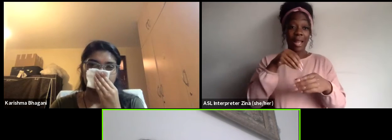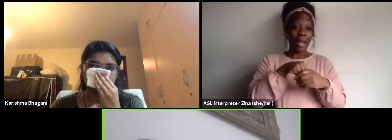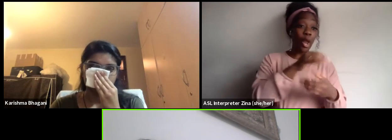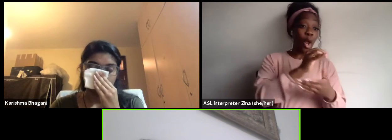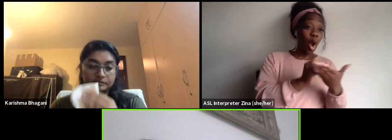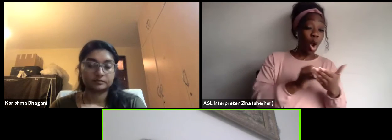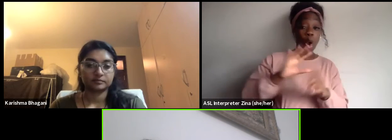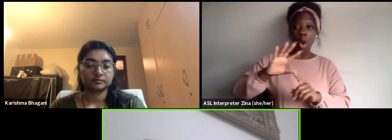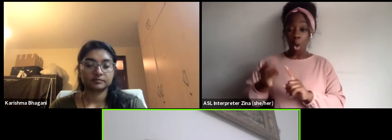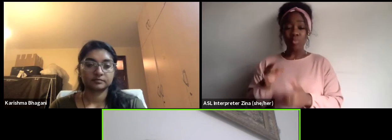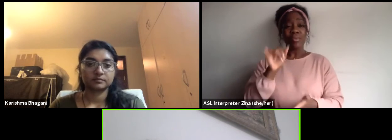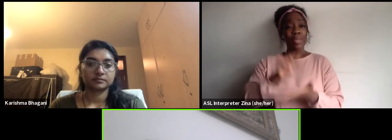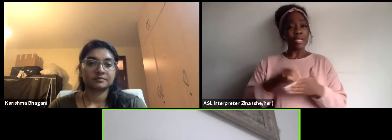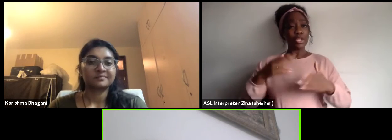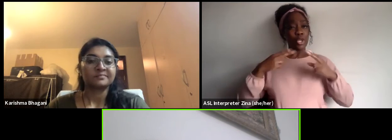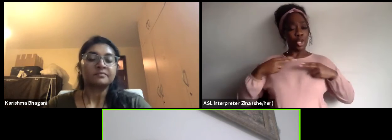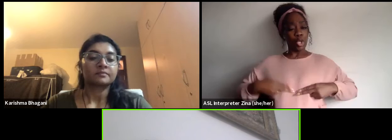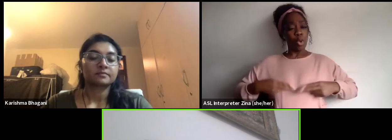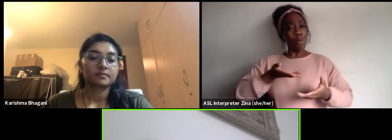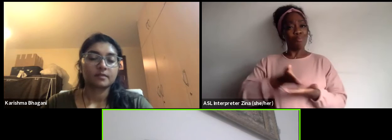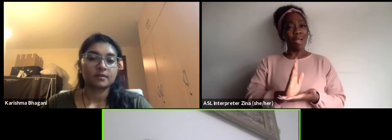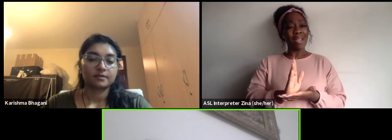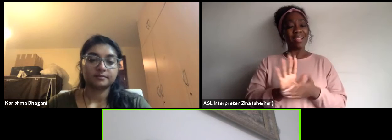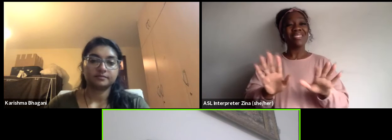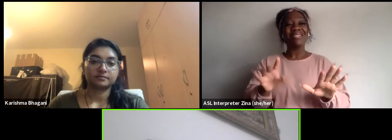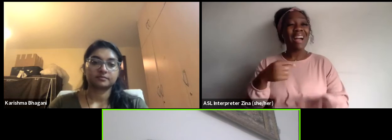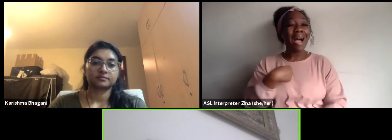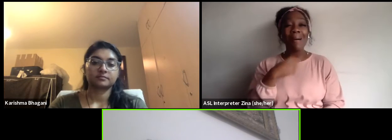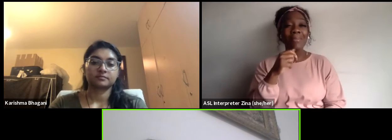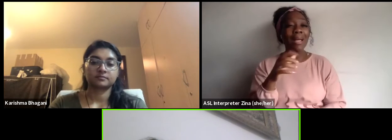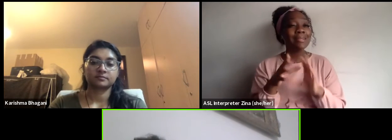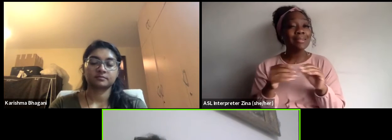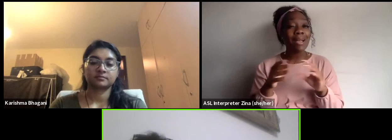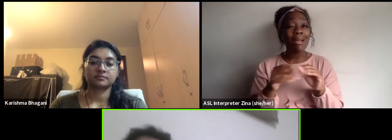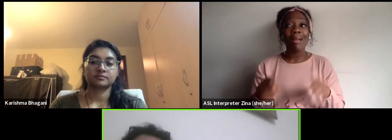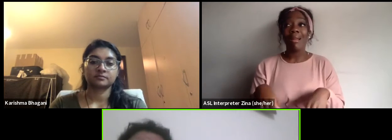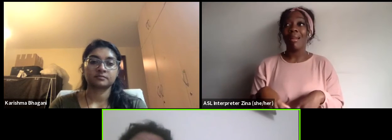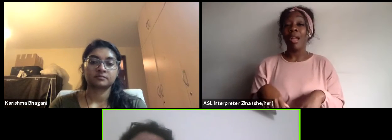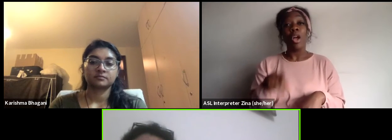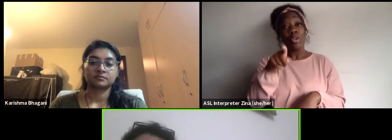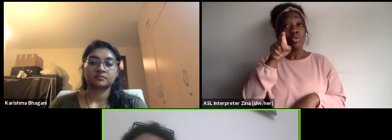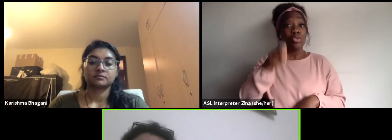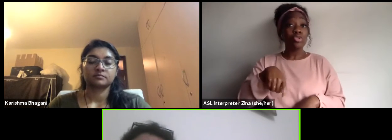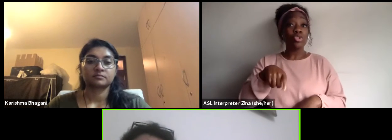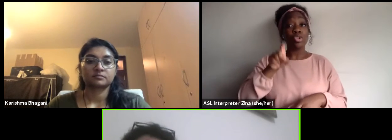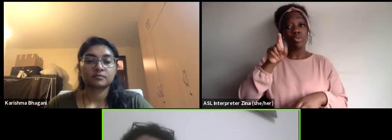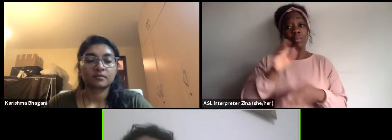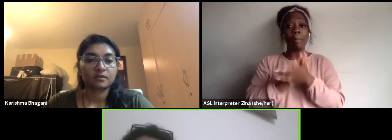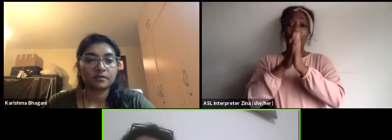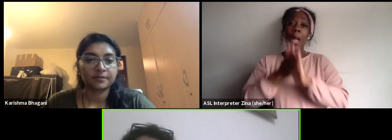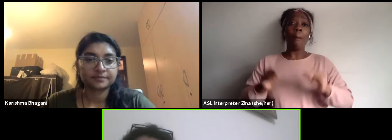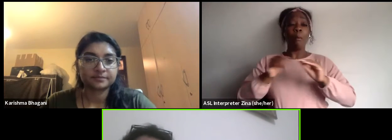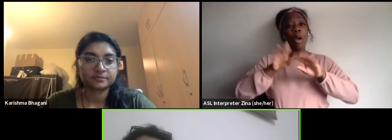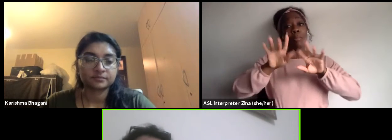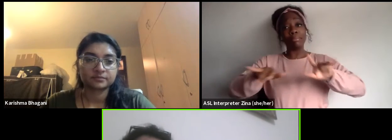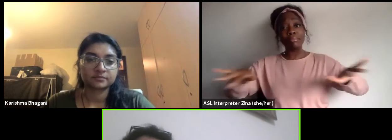So I am not saying here that when I say try to diversify or try to have other income stream I'm not saying